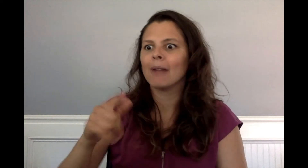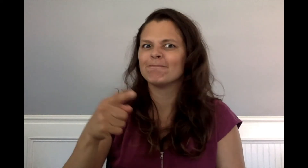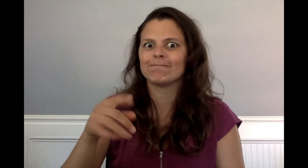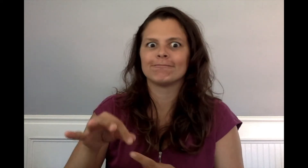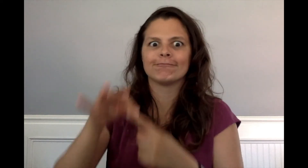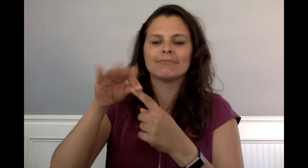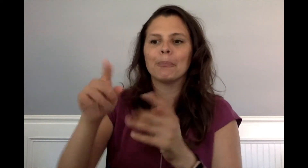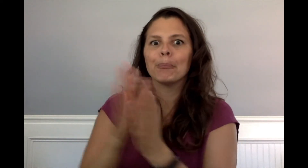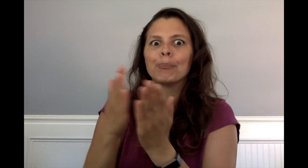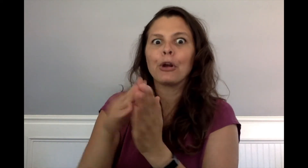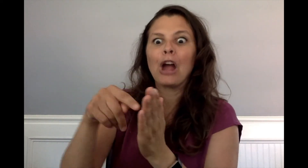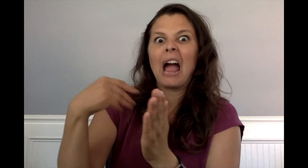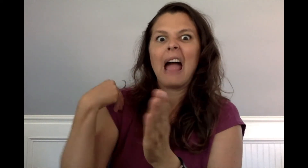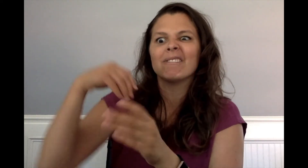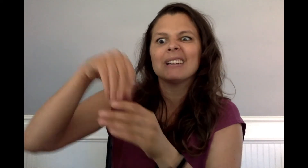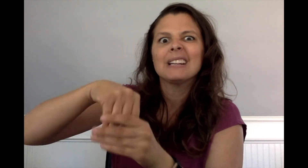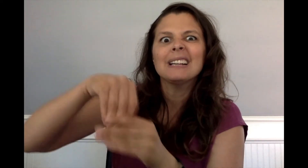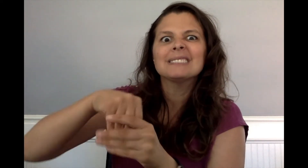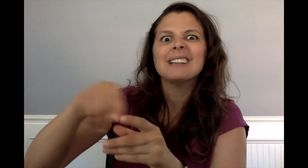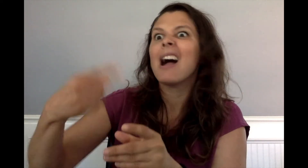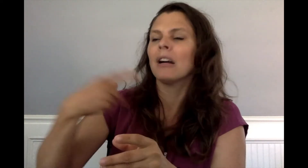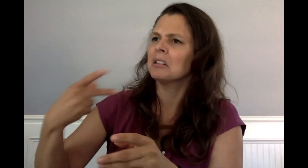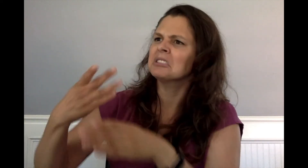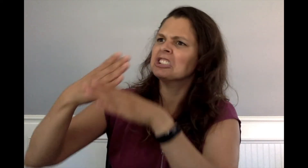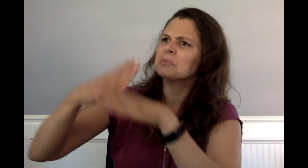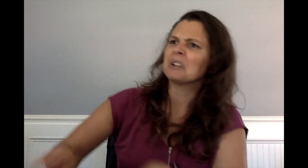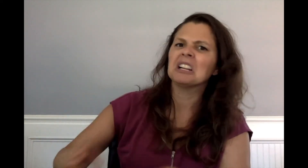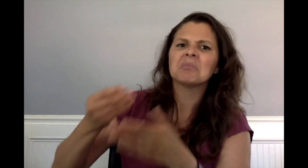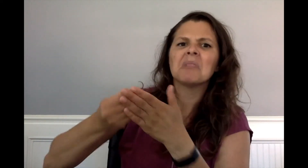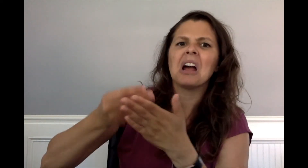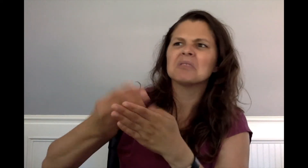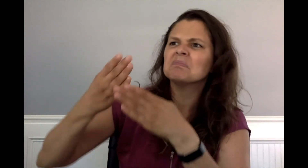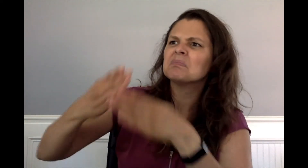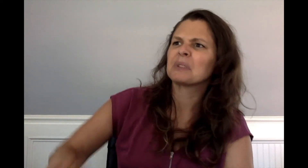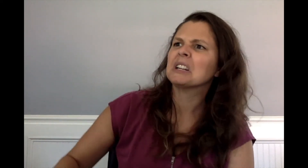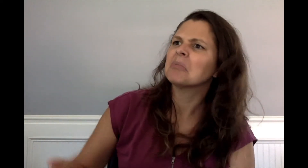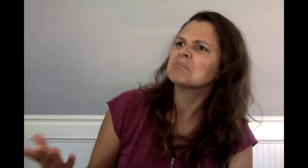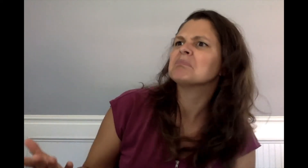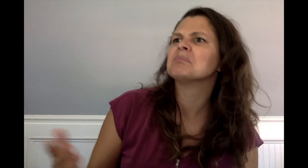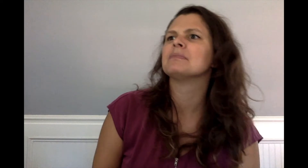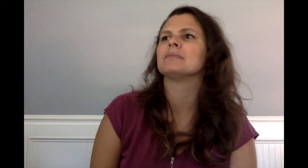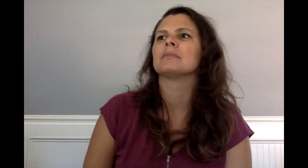whatever is inside the book, Dex said.